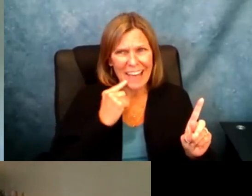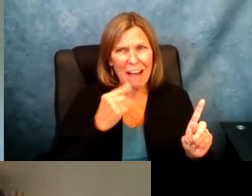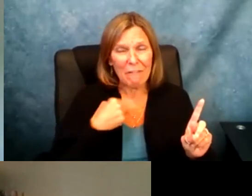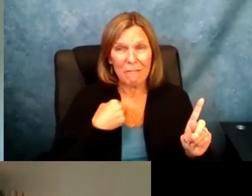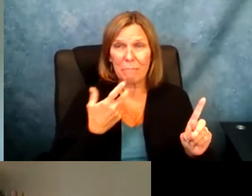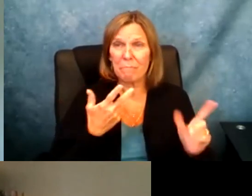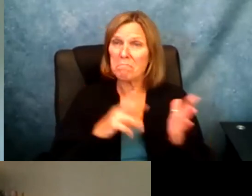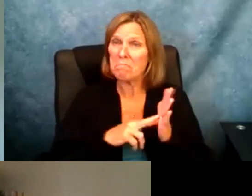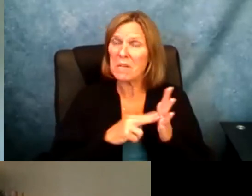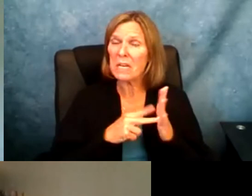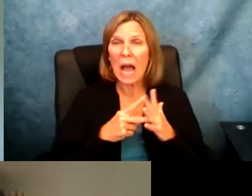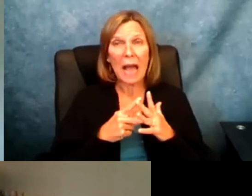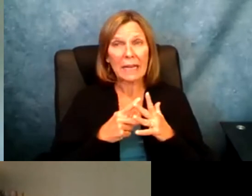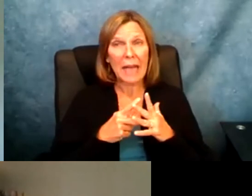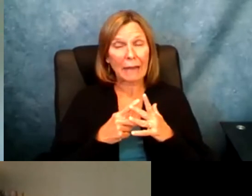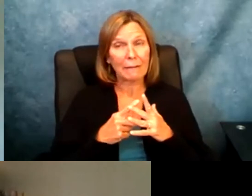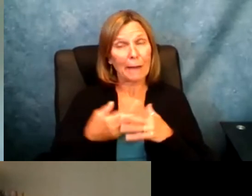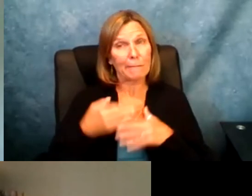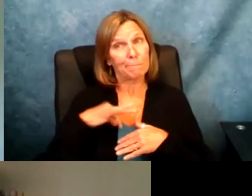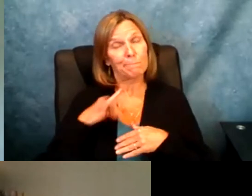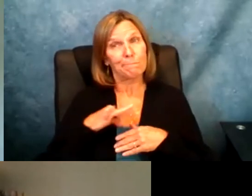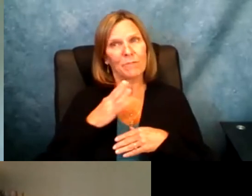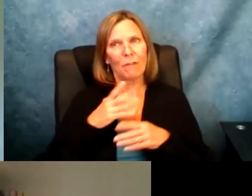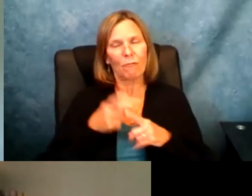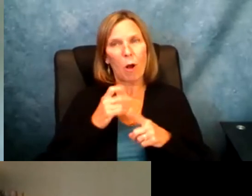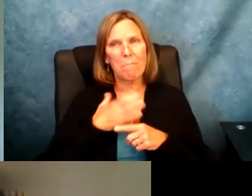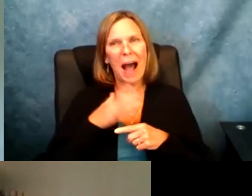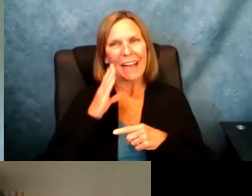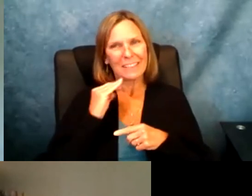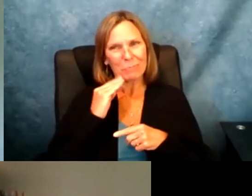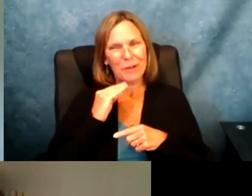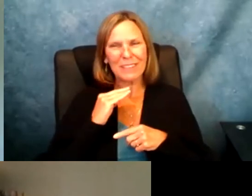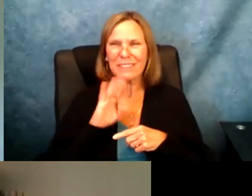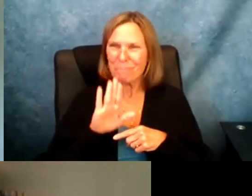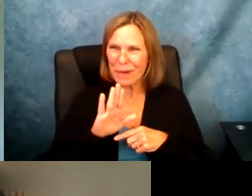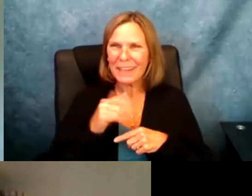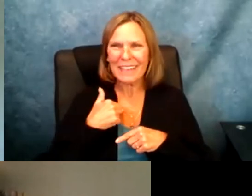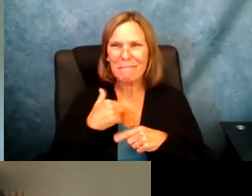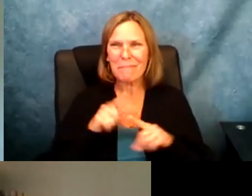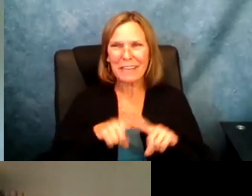wasn't necessarily because they understood how me being deaf enriched by experience